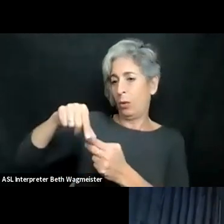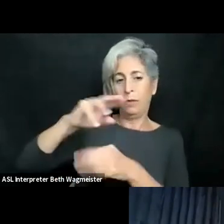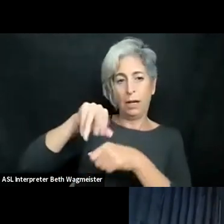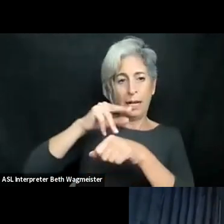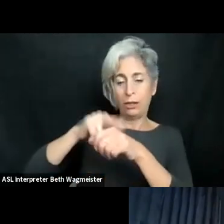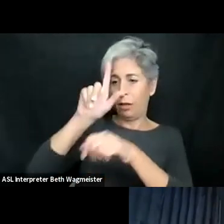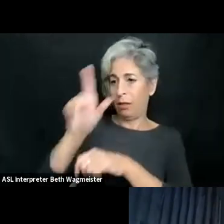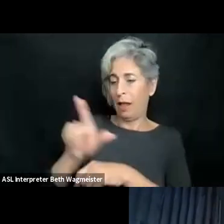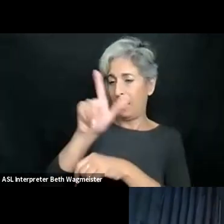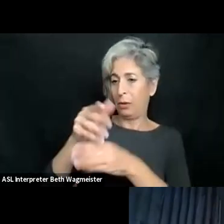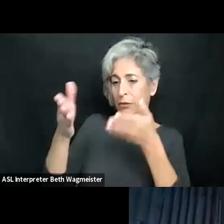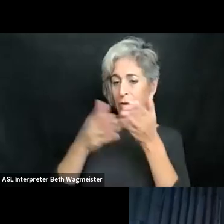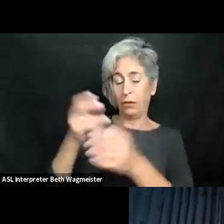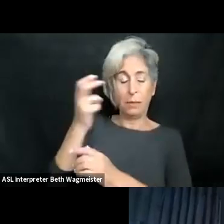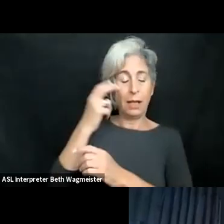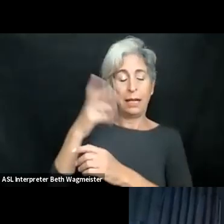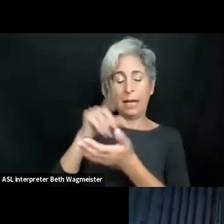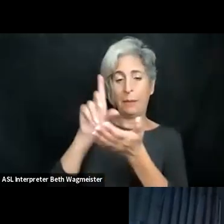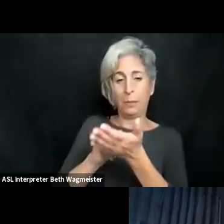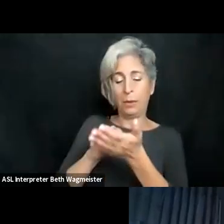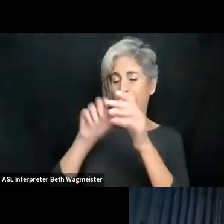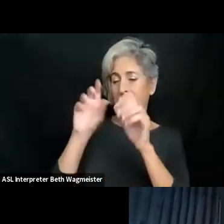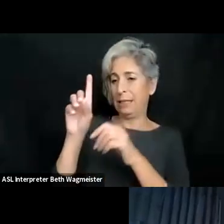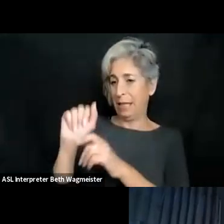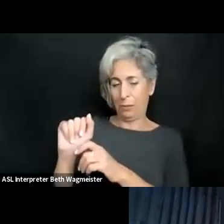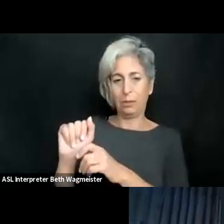American association of persons with disabilities, headquarters, to the